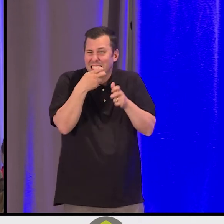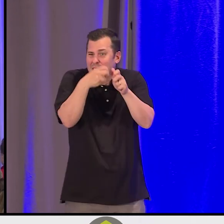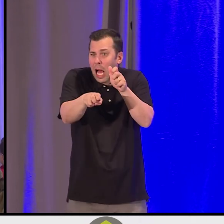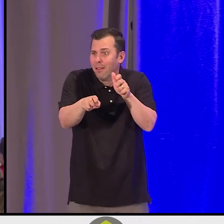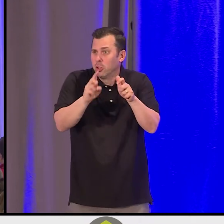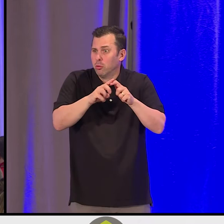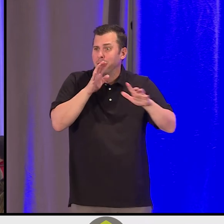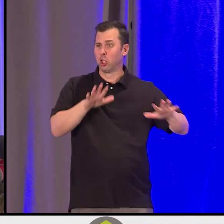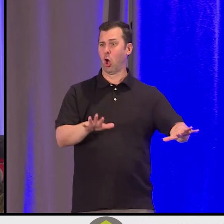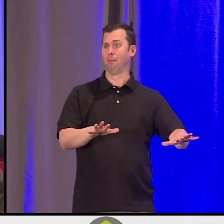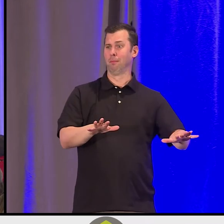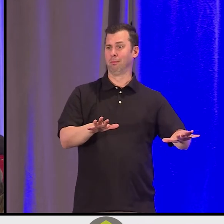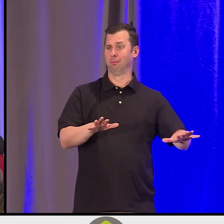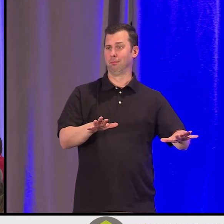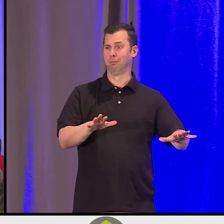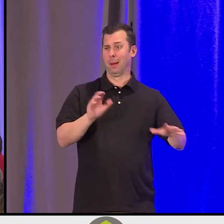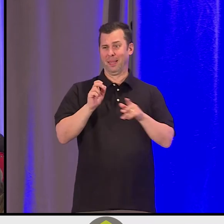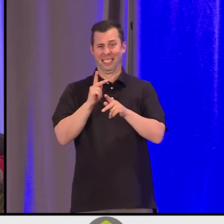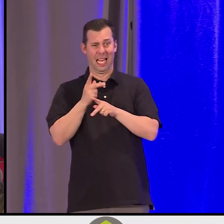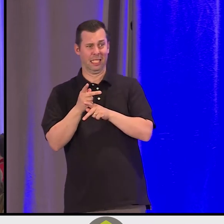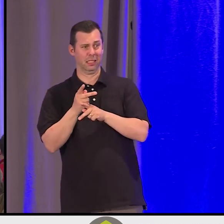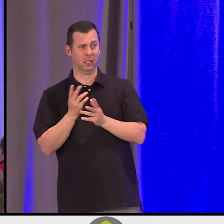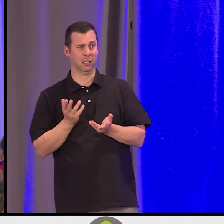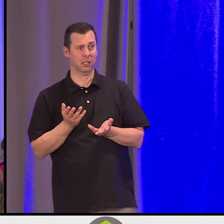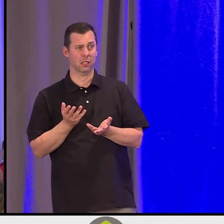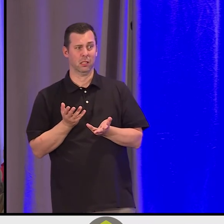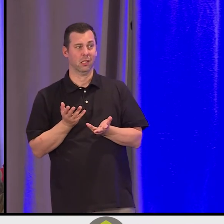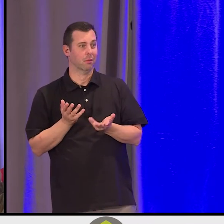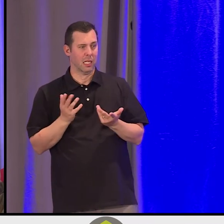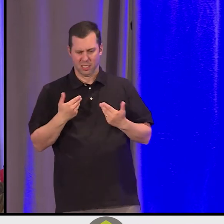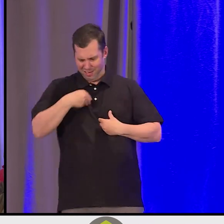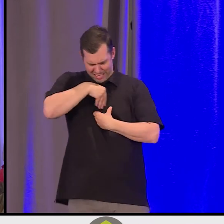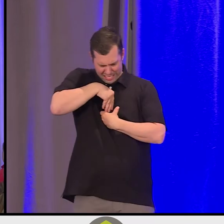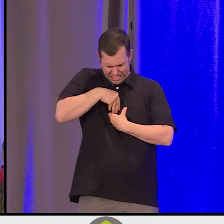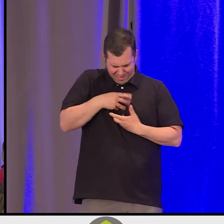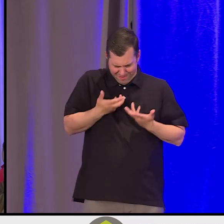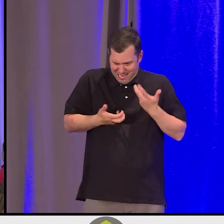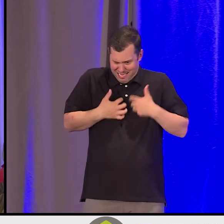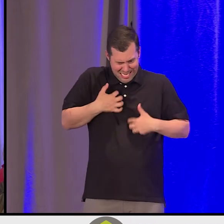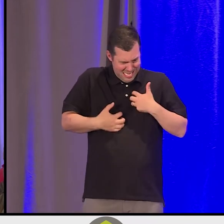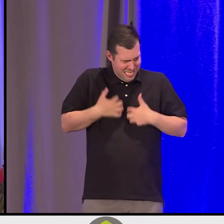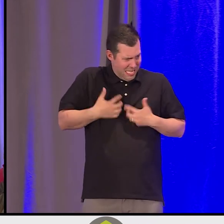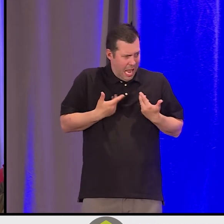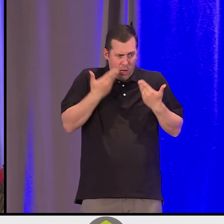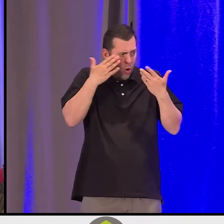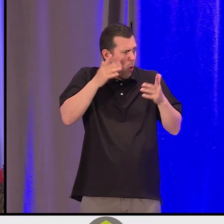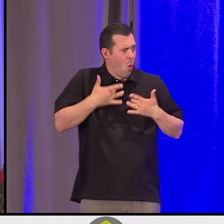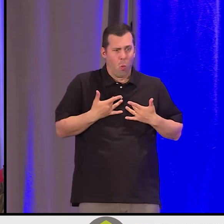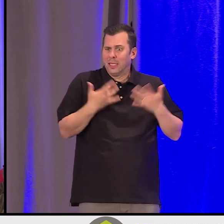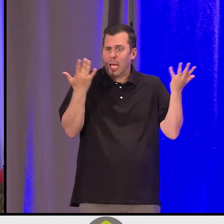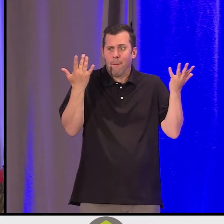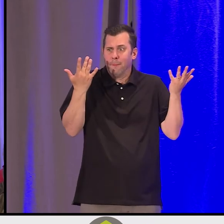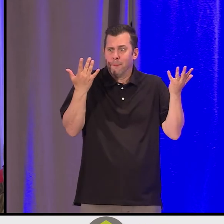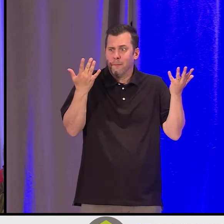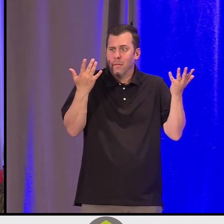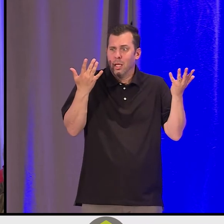It's really hard when we don't understand what's driving us, the activators within our systems. If we have lots of ACEs -- who came up with the term ACEs?